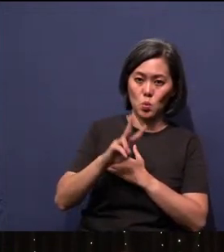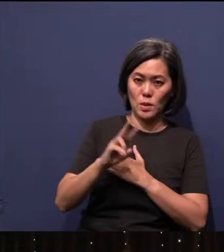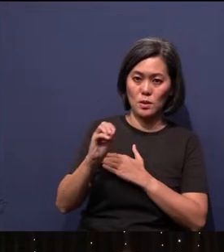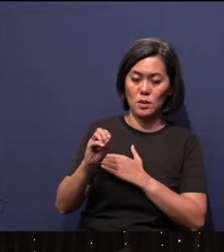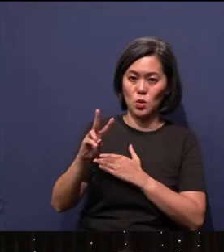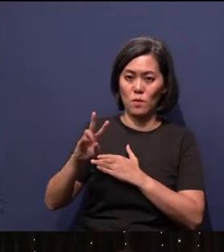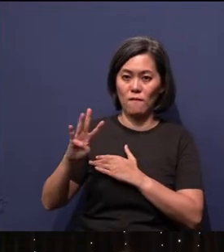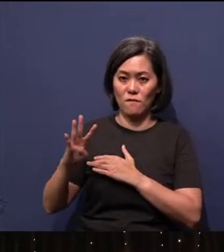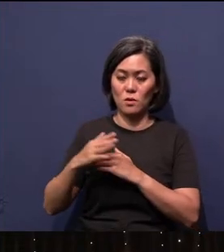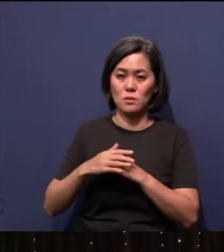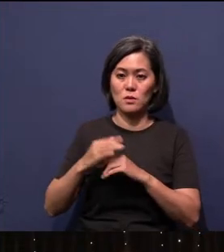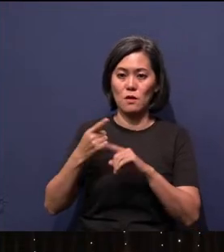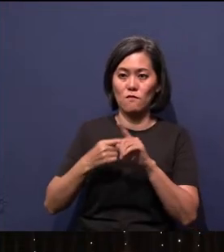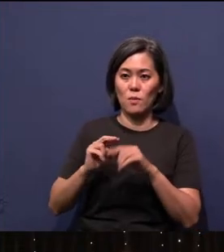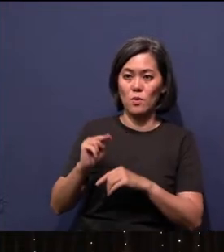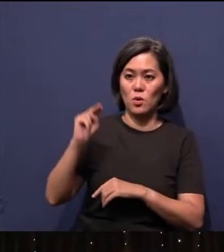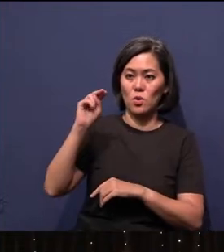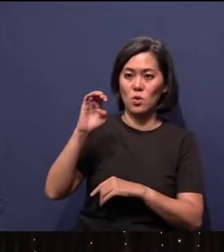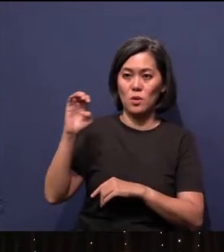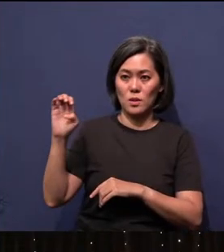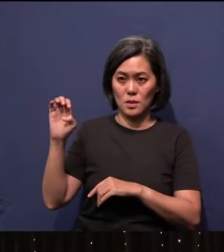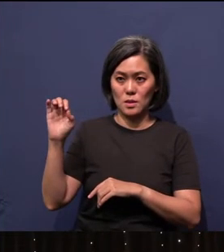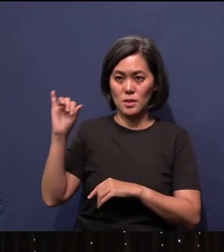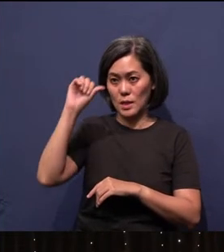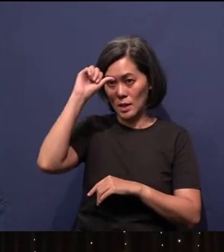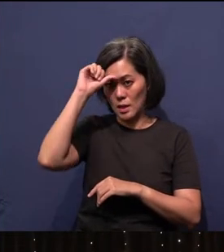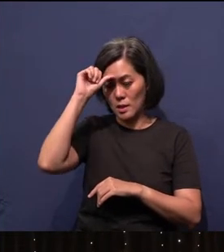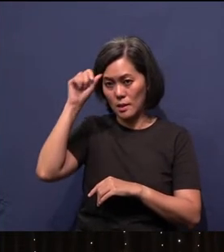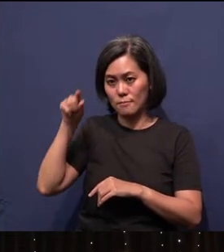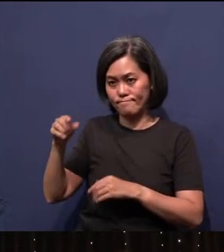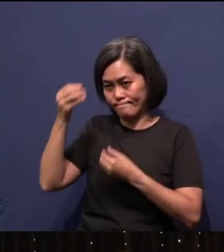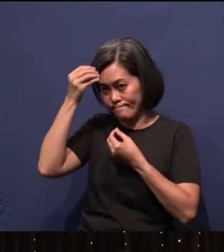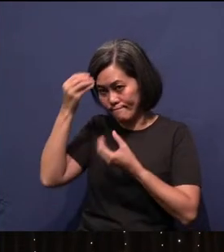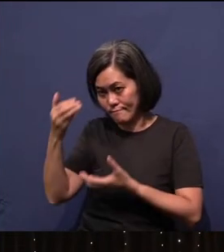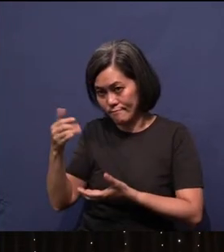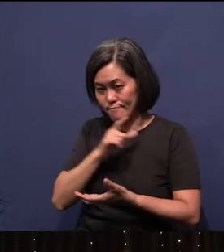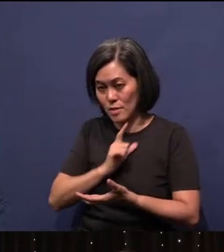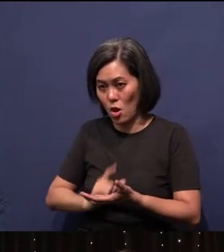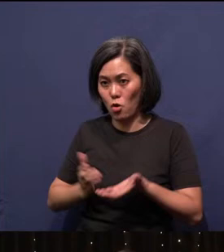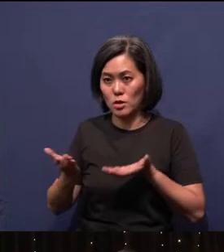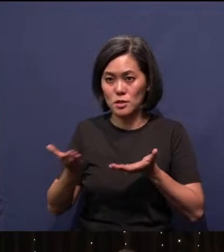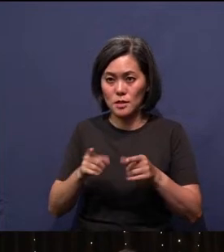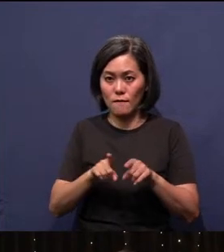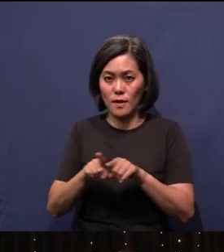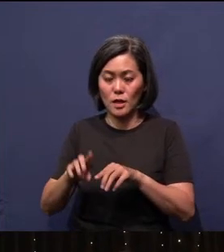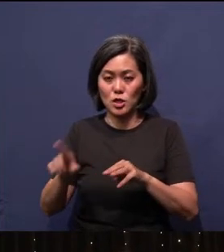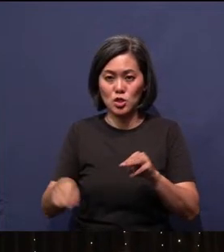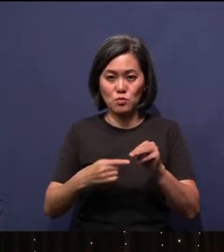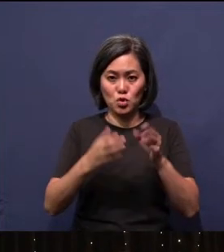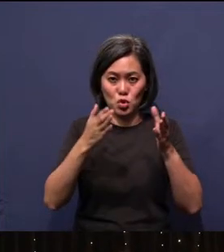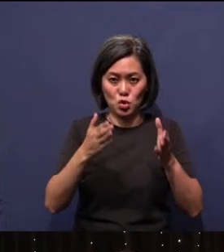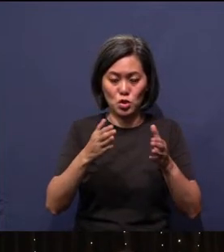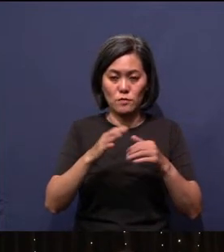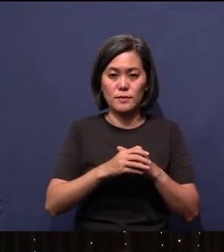From North East India, Thang Ngaihte obeyed the Lord to serve as a missionary in 1982.